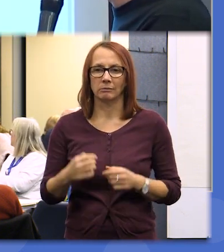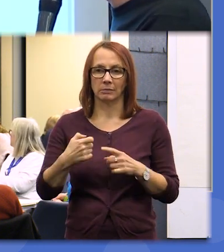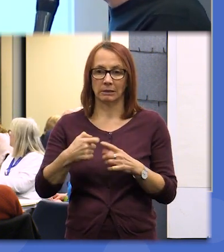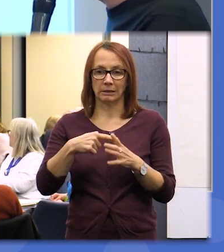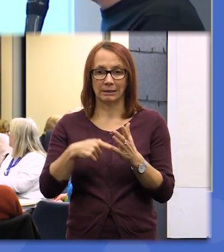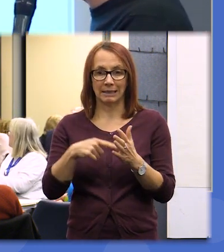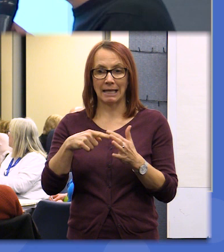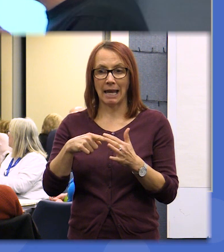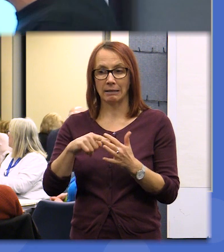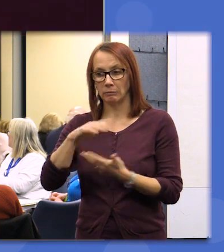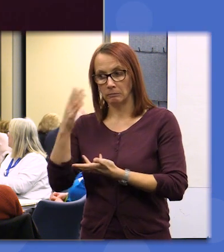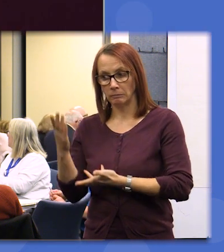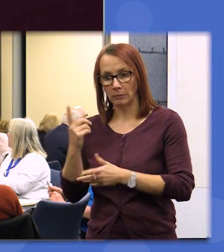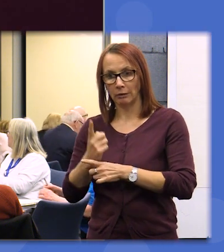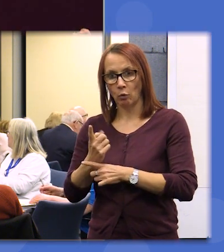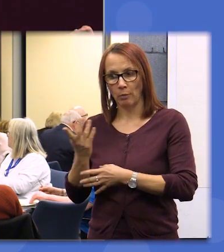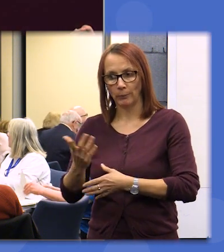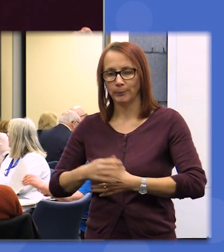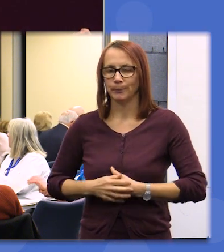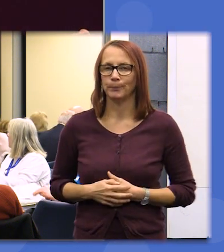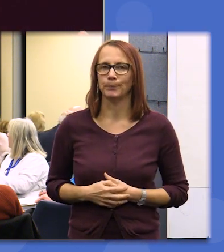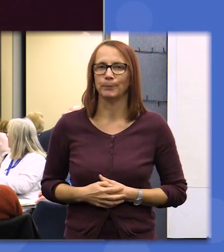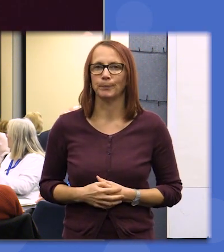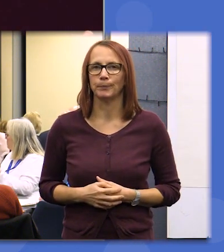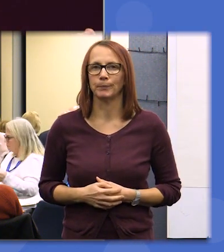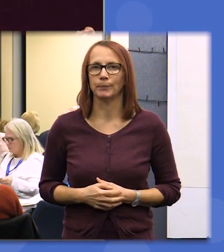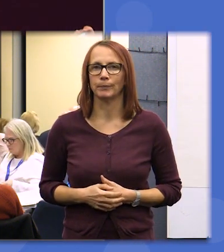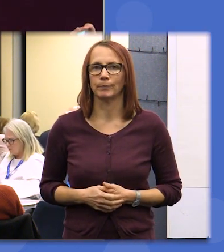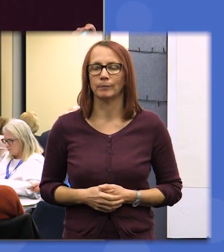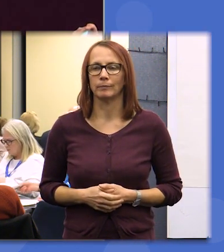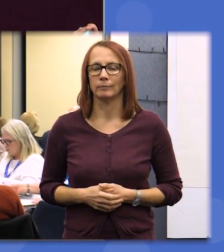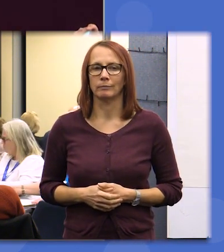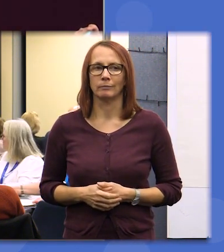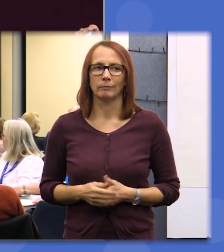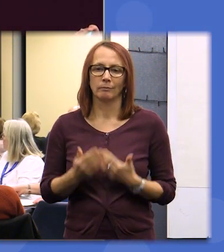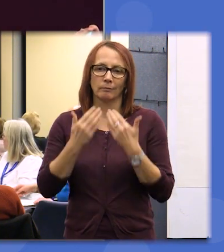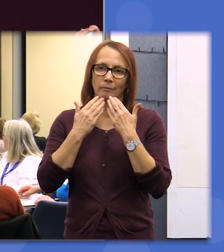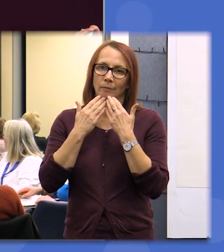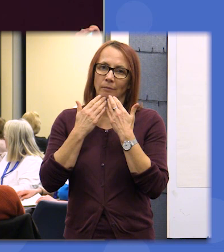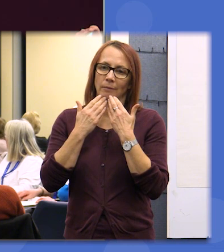briefly on the outcomes of this and so thank you very much and congratulations